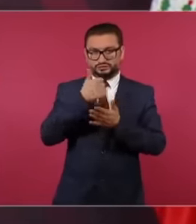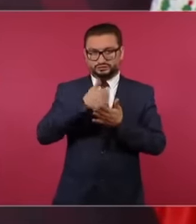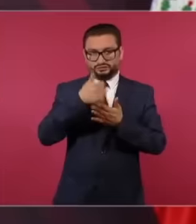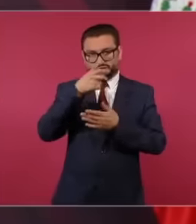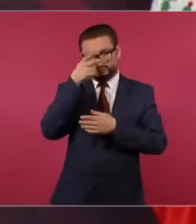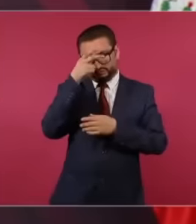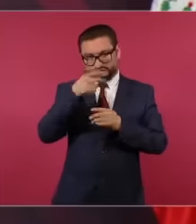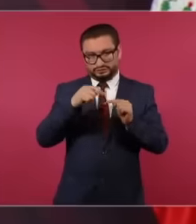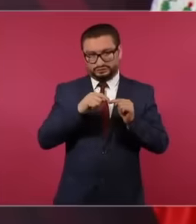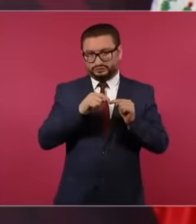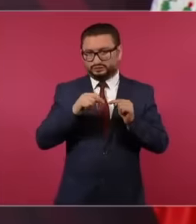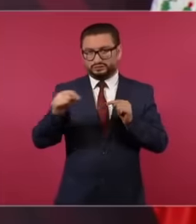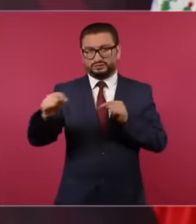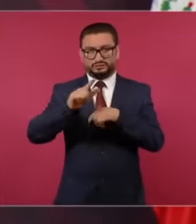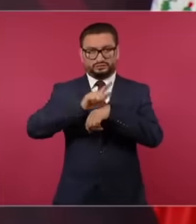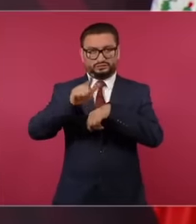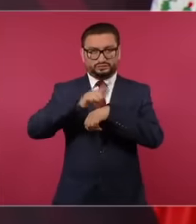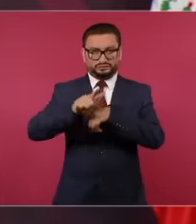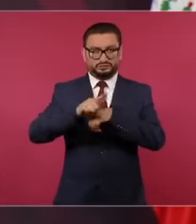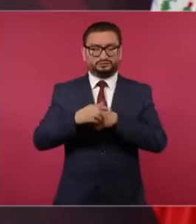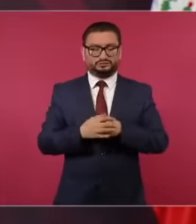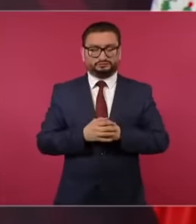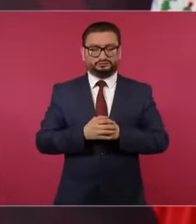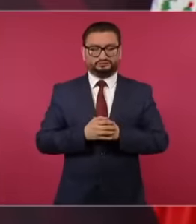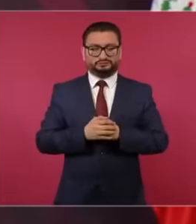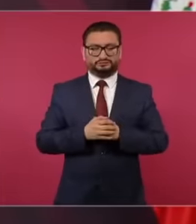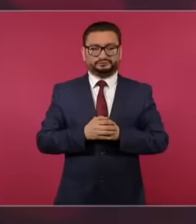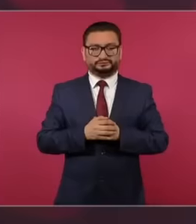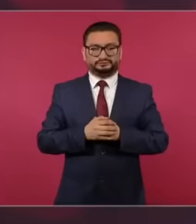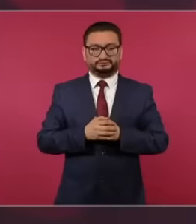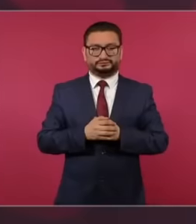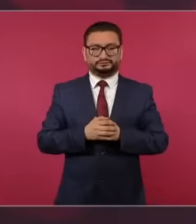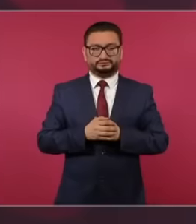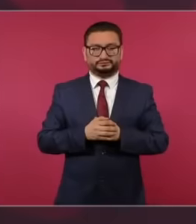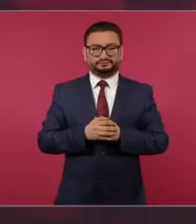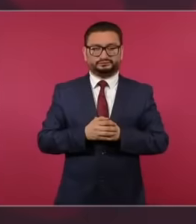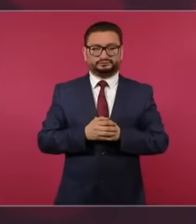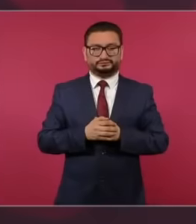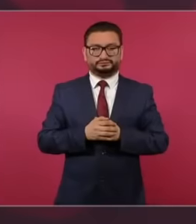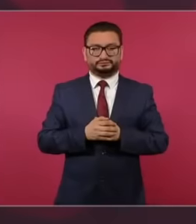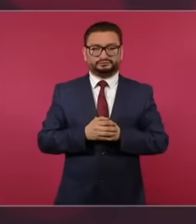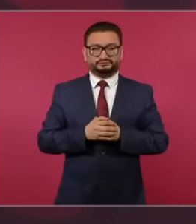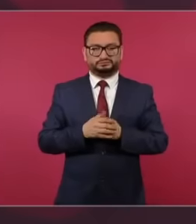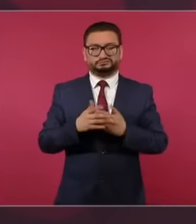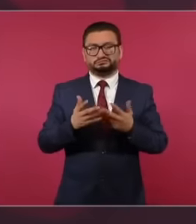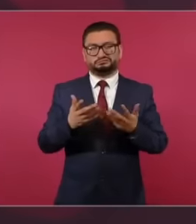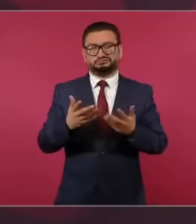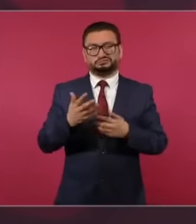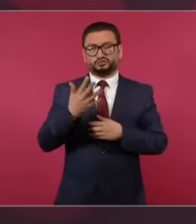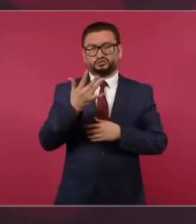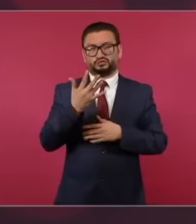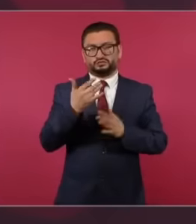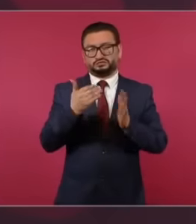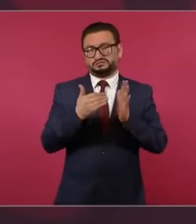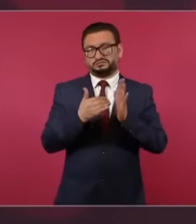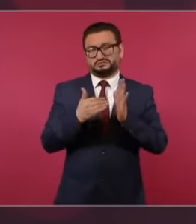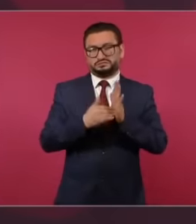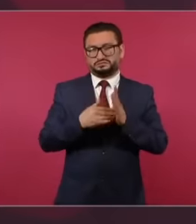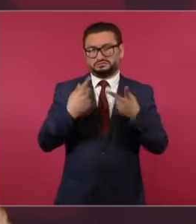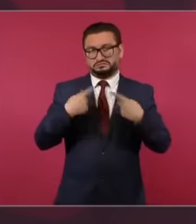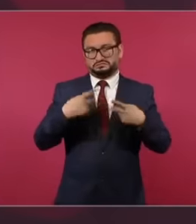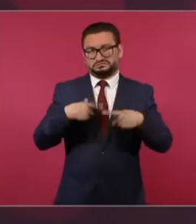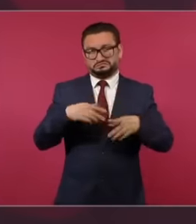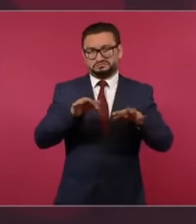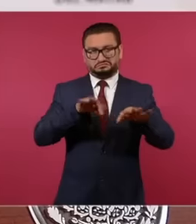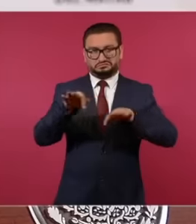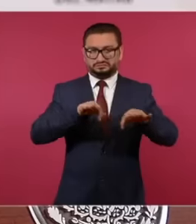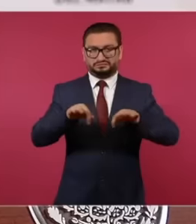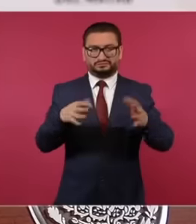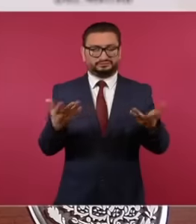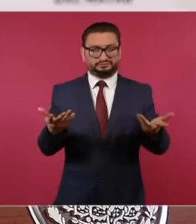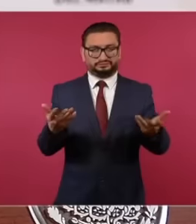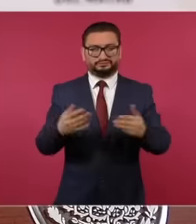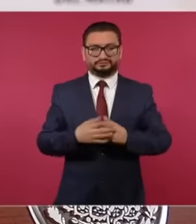Guatemala, 50,000 jobs